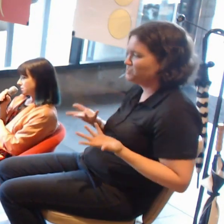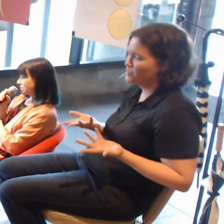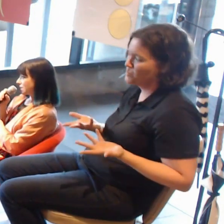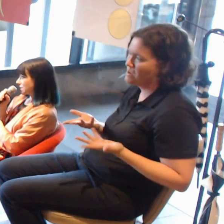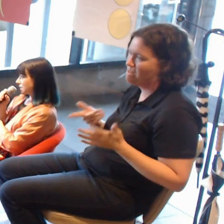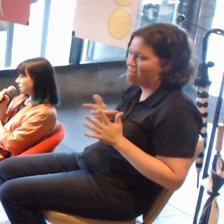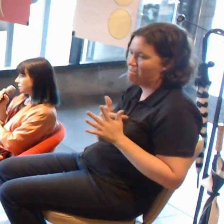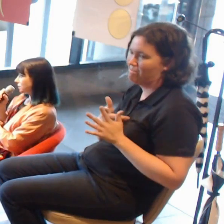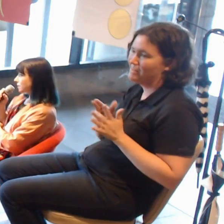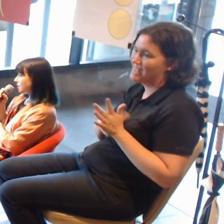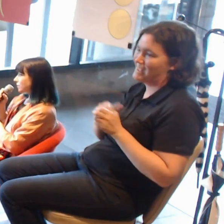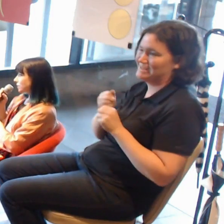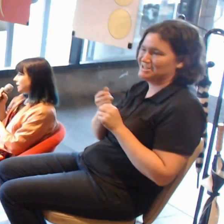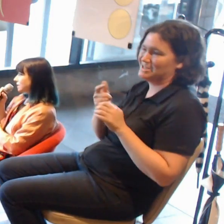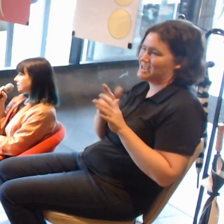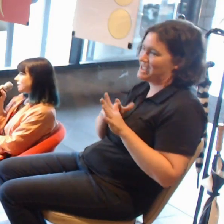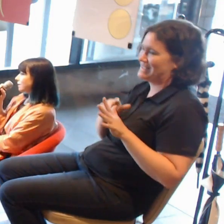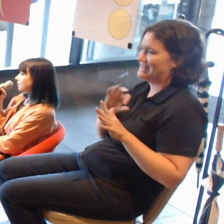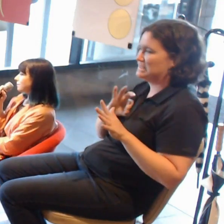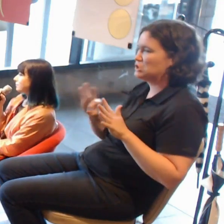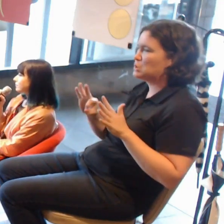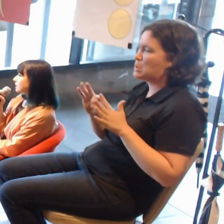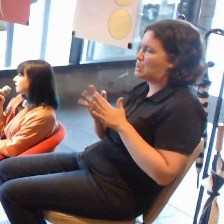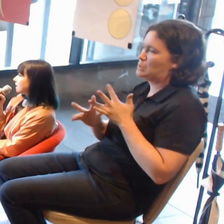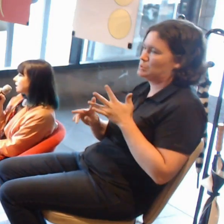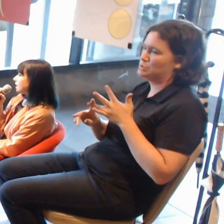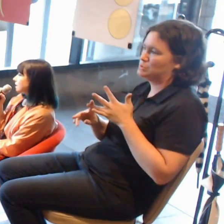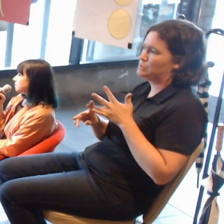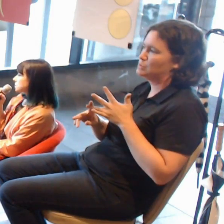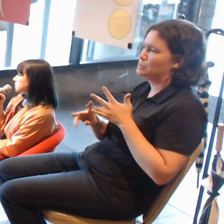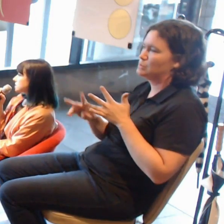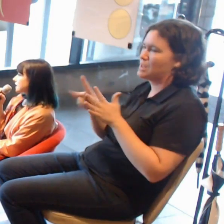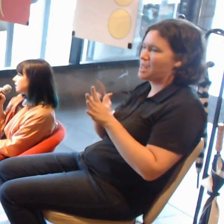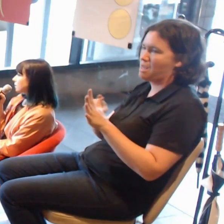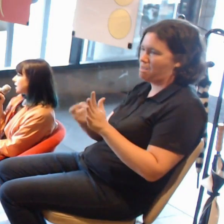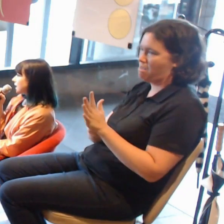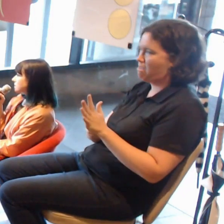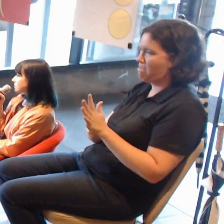We have only commissioned and acquired VR work.